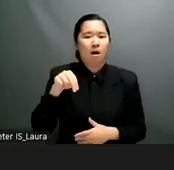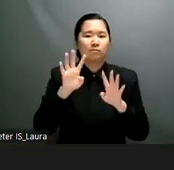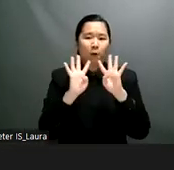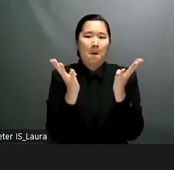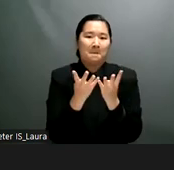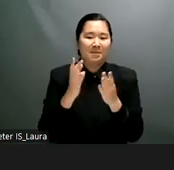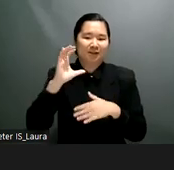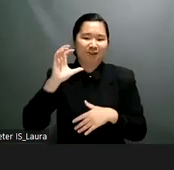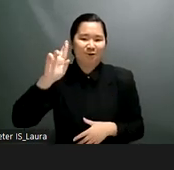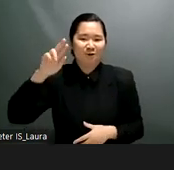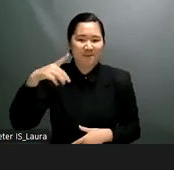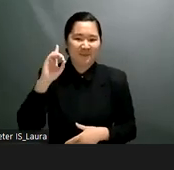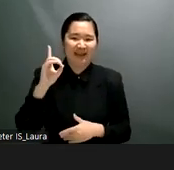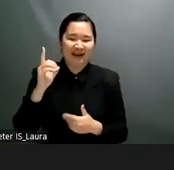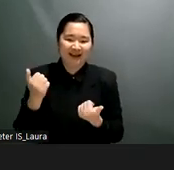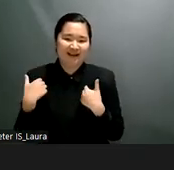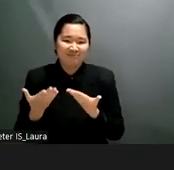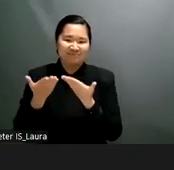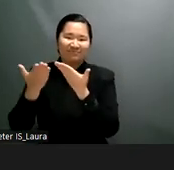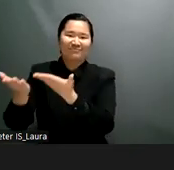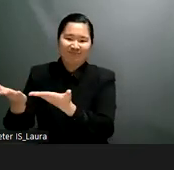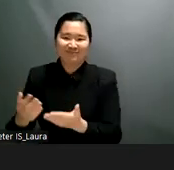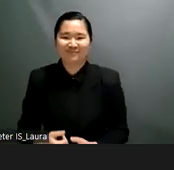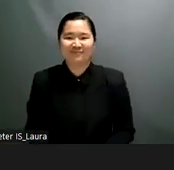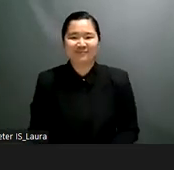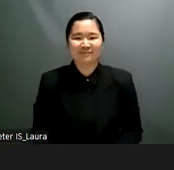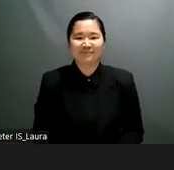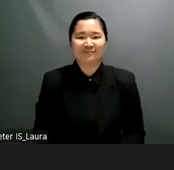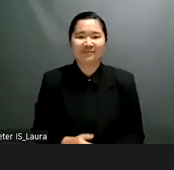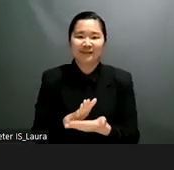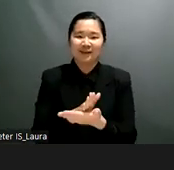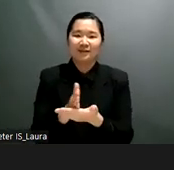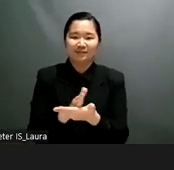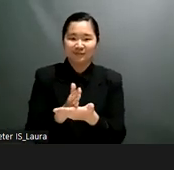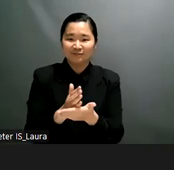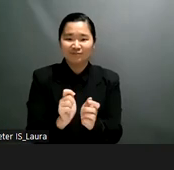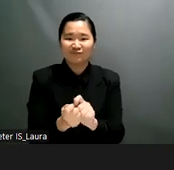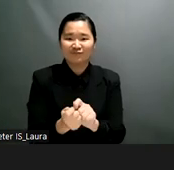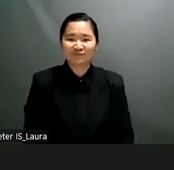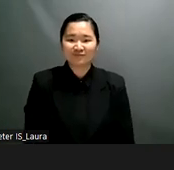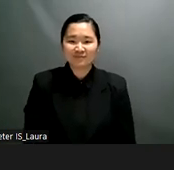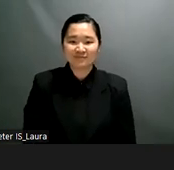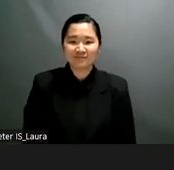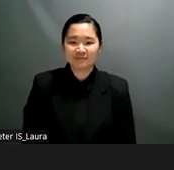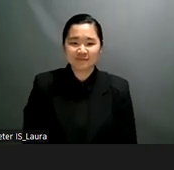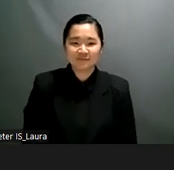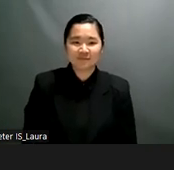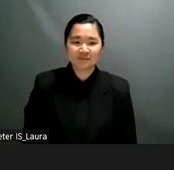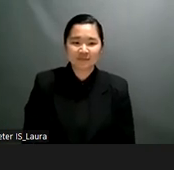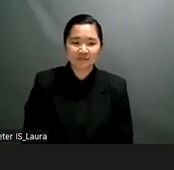virtual civil society forum the convention on the rights of persons with disabilities is the first